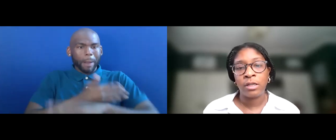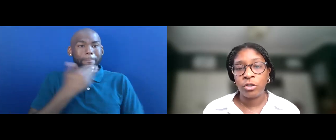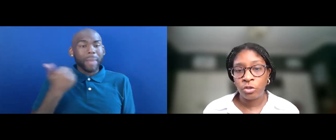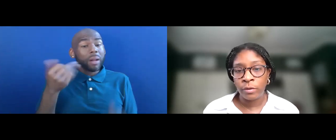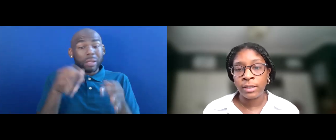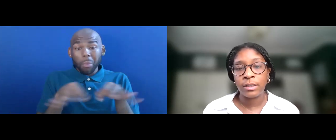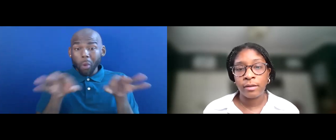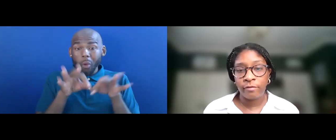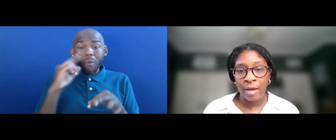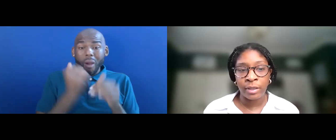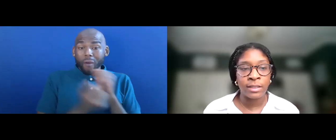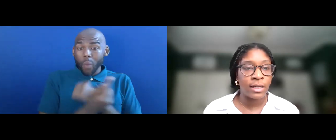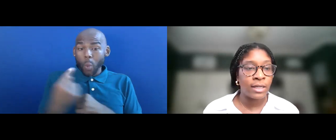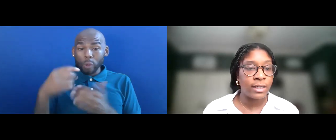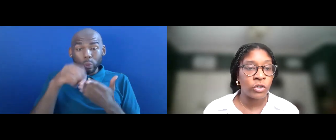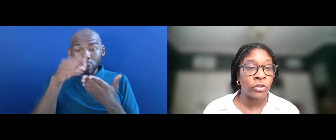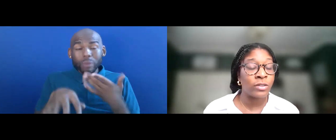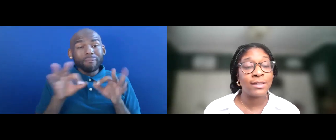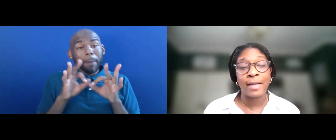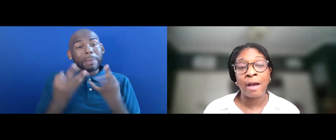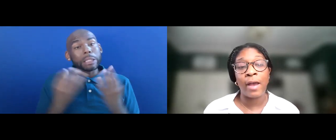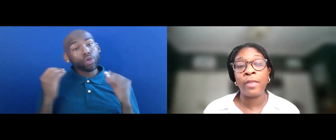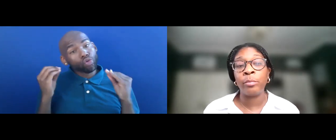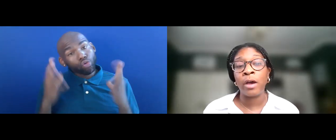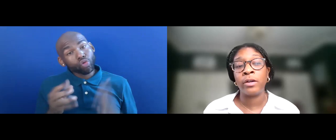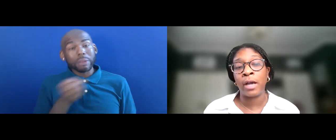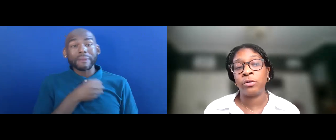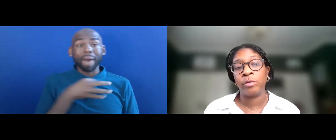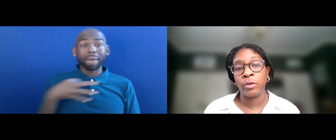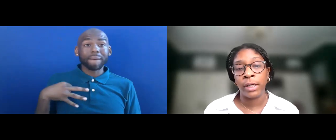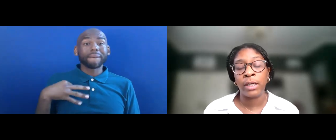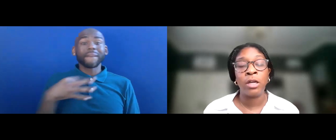STUDENTS, FAMILIES, TEACHERS, STAFF AND THE BROADER NATIONAL COMMUNITY